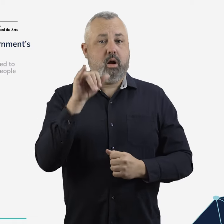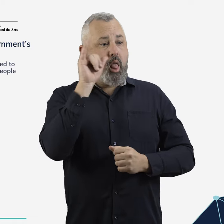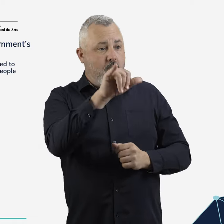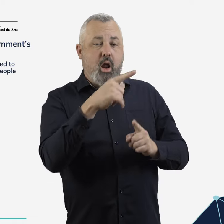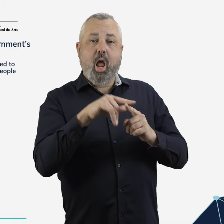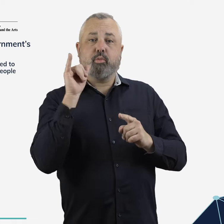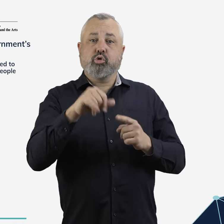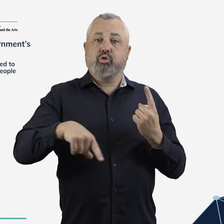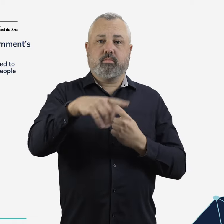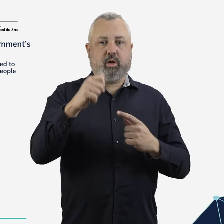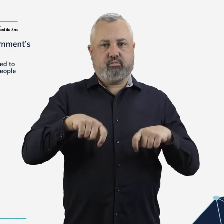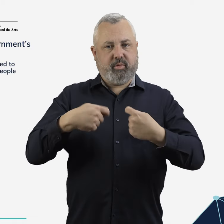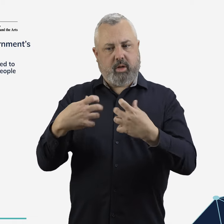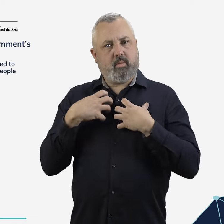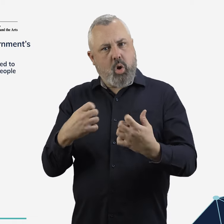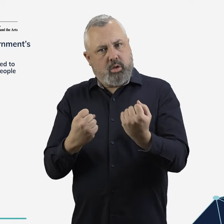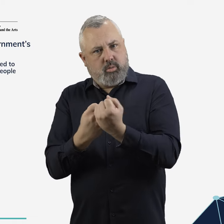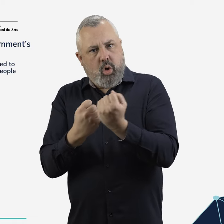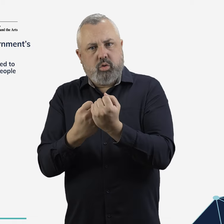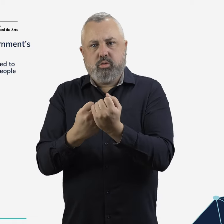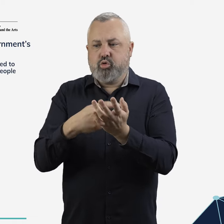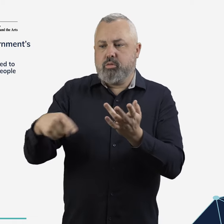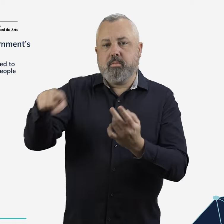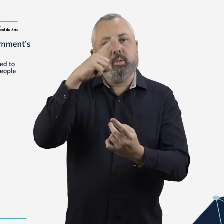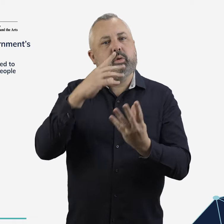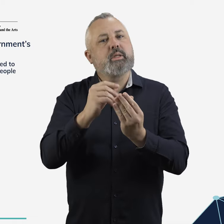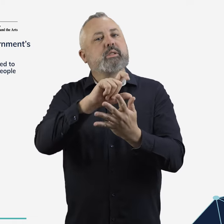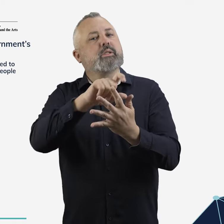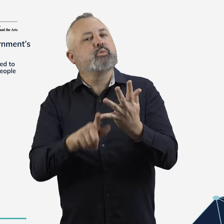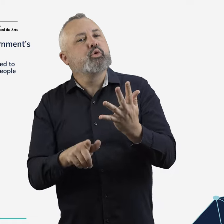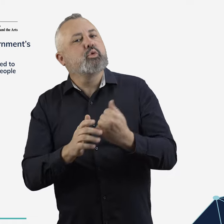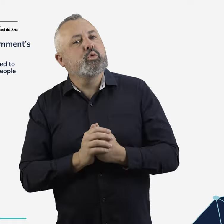The industry will be required to provide more support to people with disability